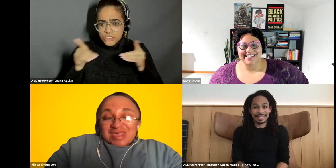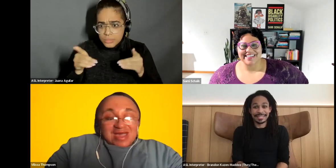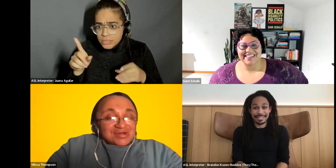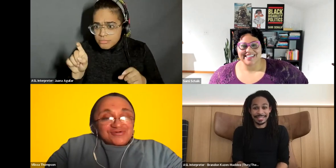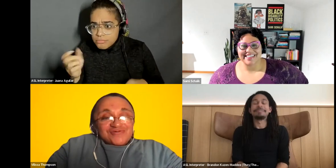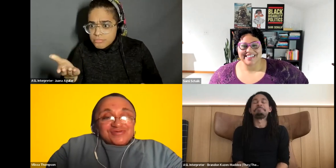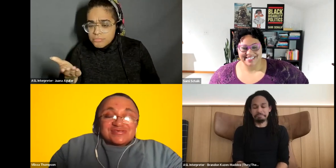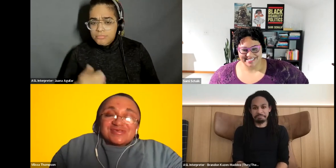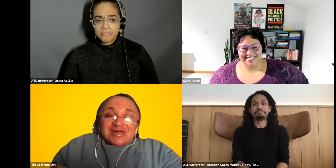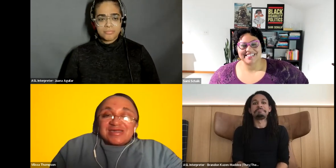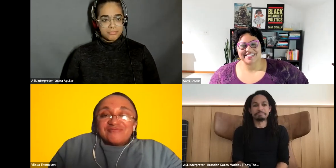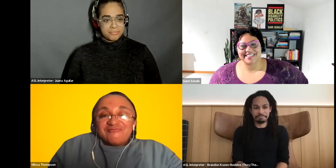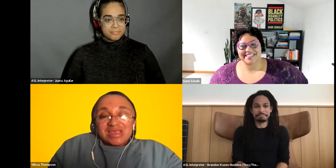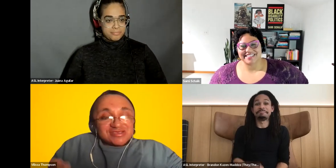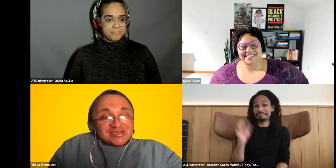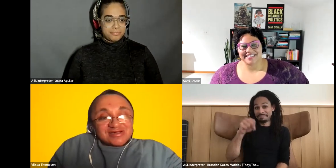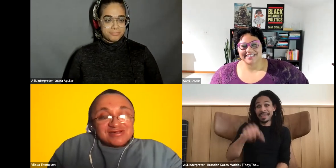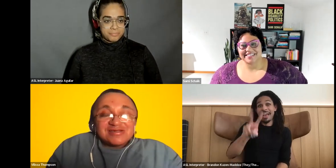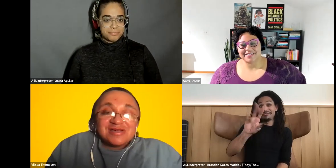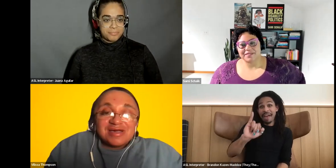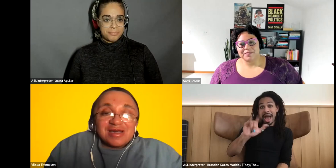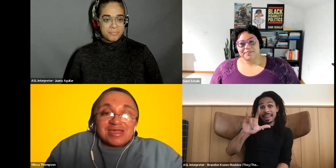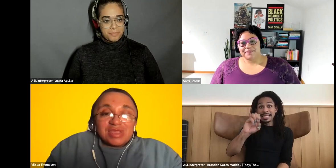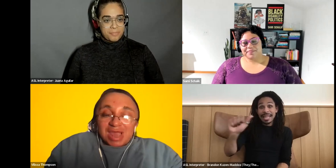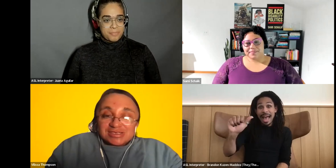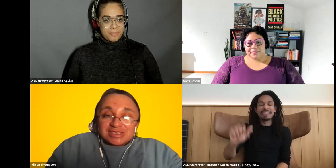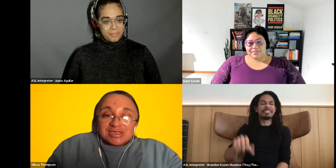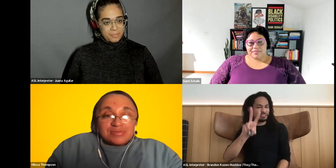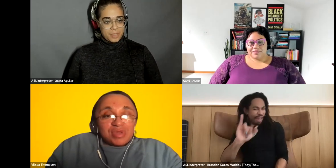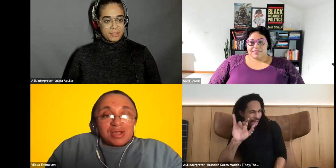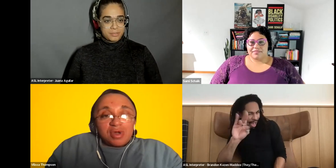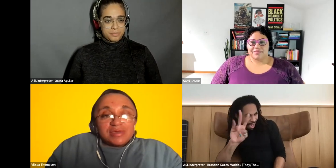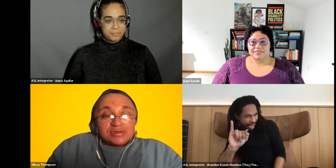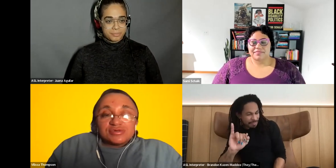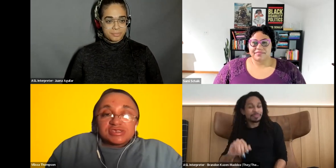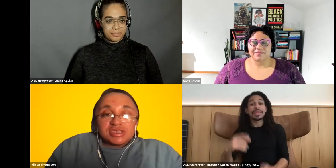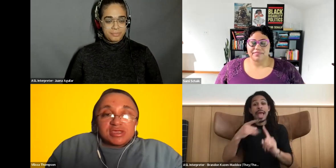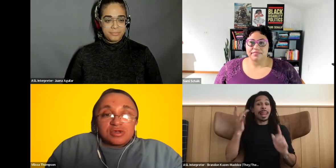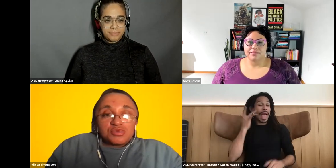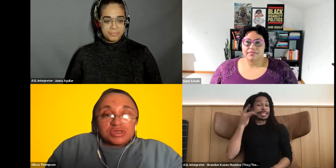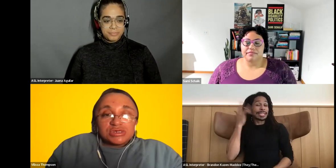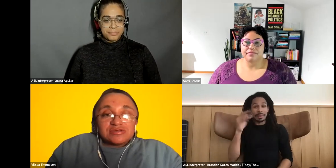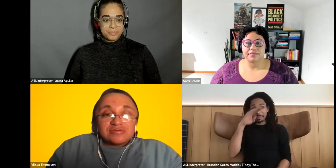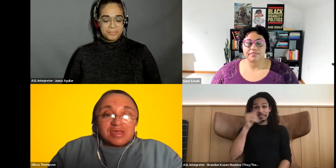Vilissa Thompson: I'll go first. I am by Vilissa I am a light skinned black woman, who is sitting in her wood chair.